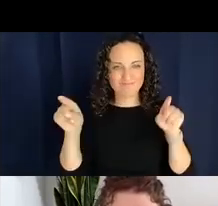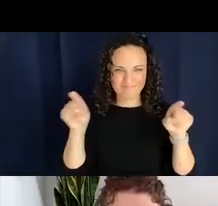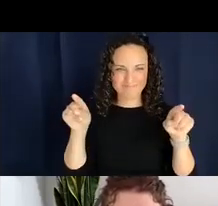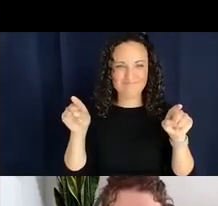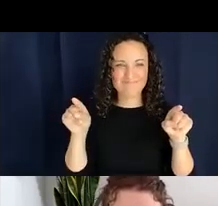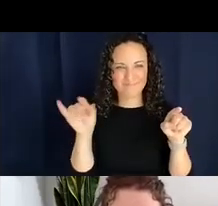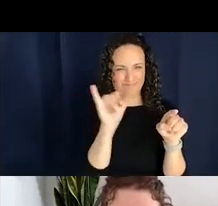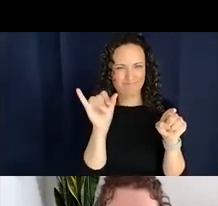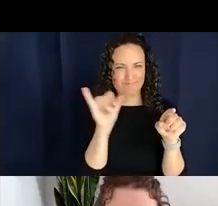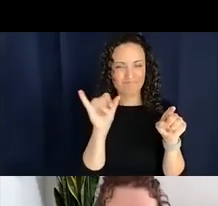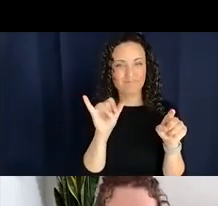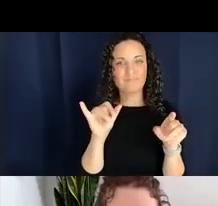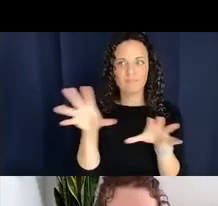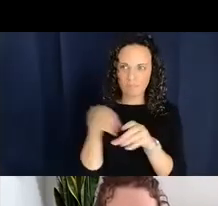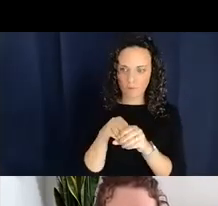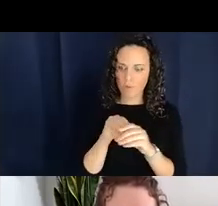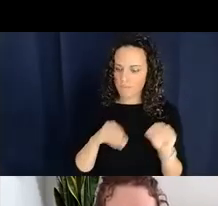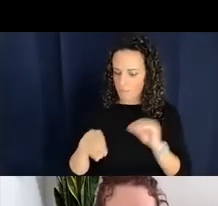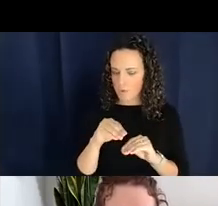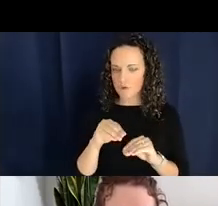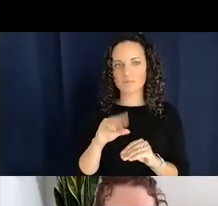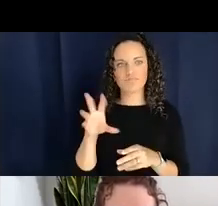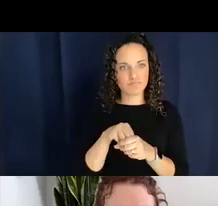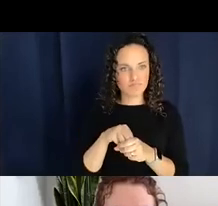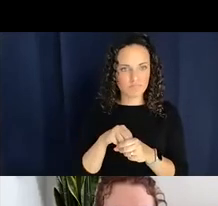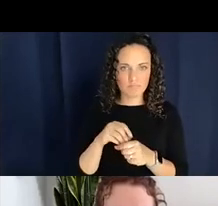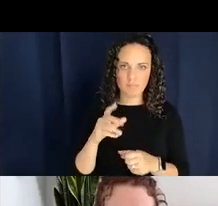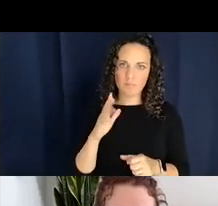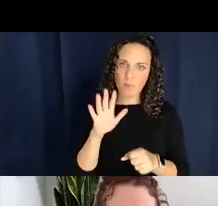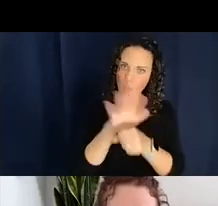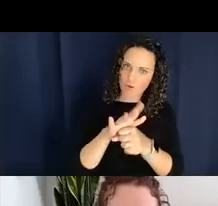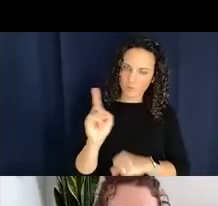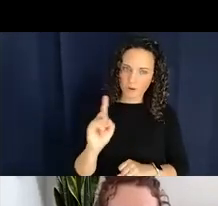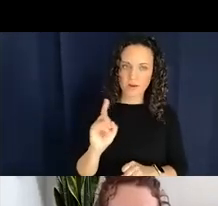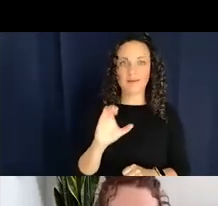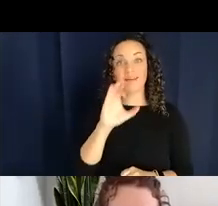and location but the classifier itself is something about a nominal entity that's part